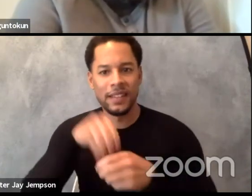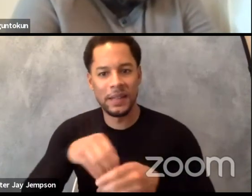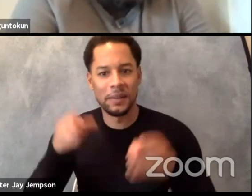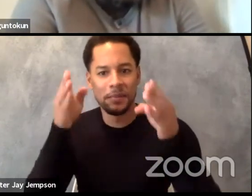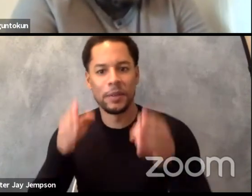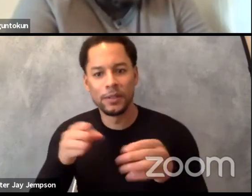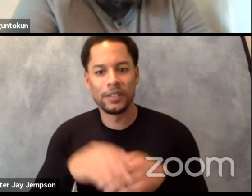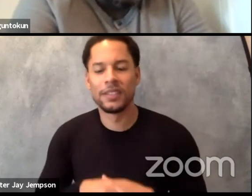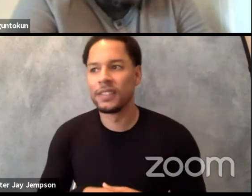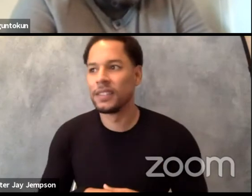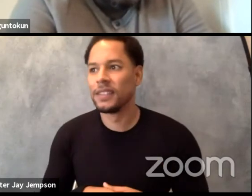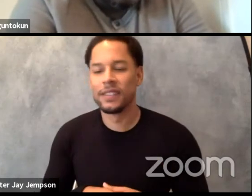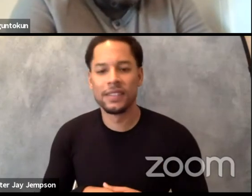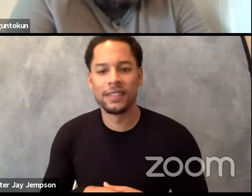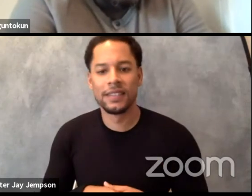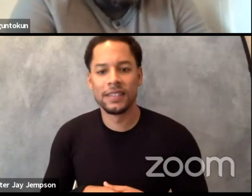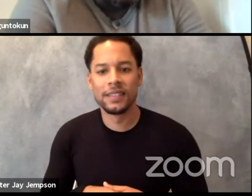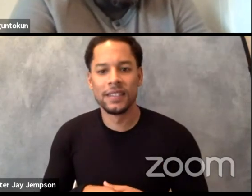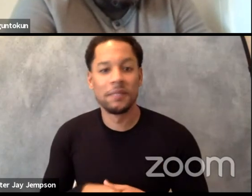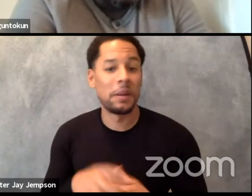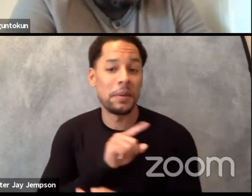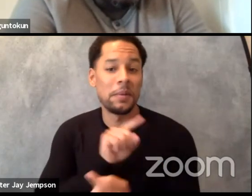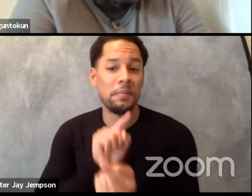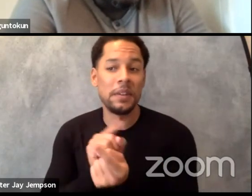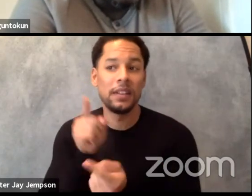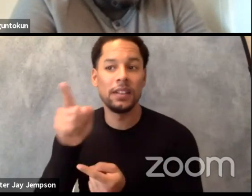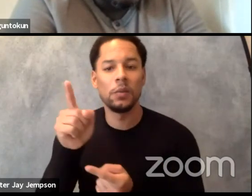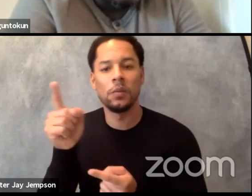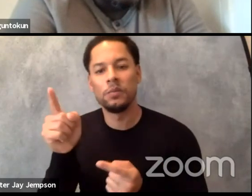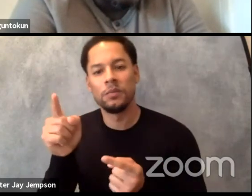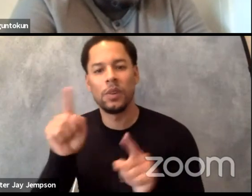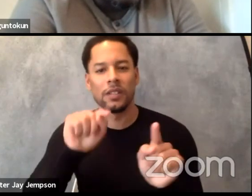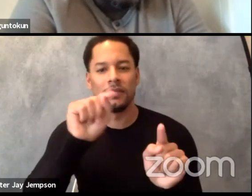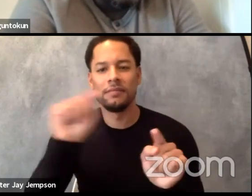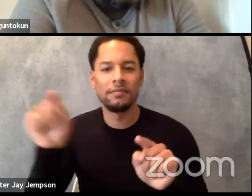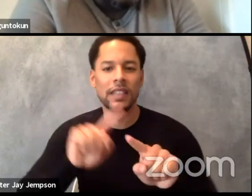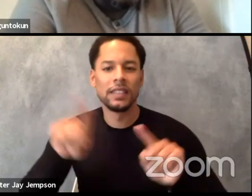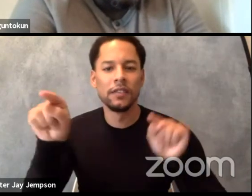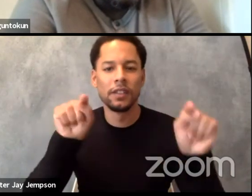or the other African country of the countries that we work with and come from, yeah.